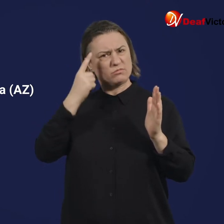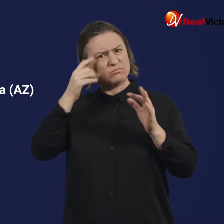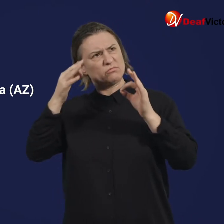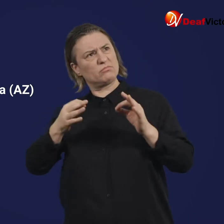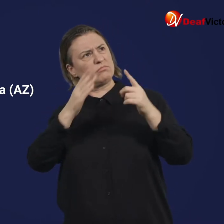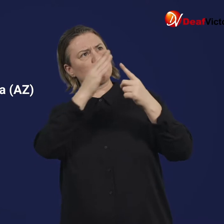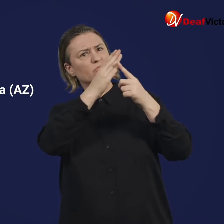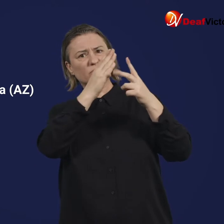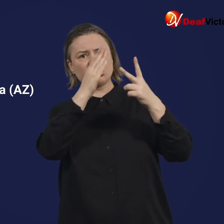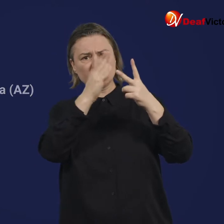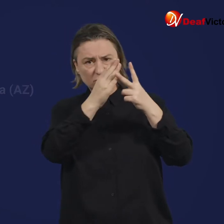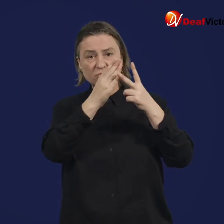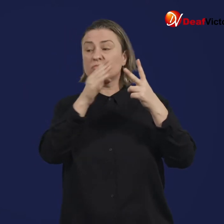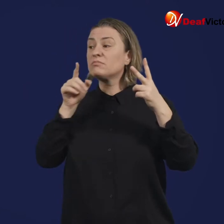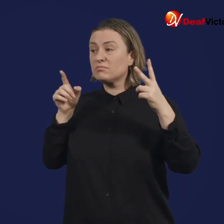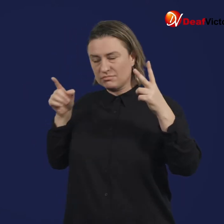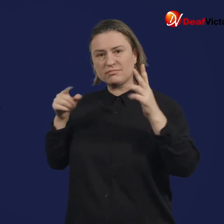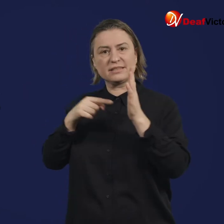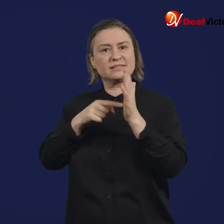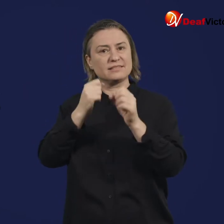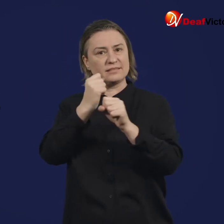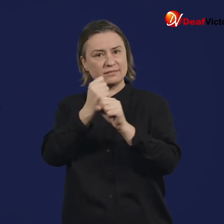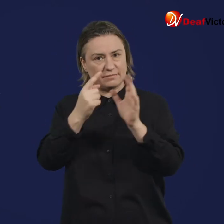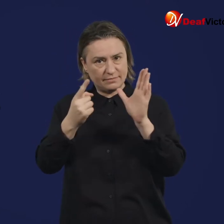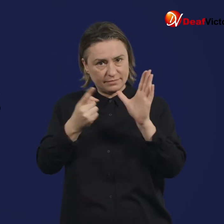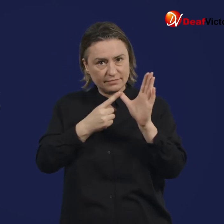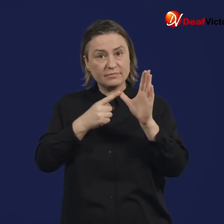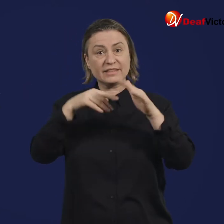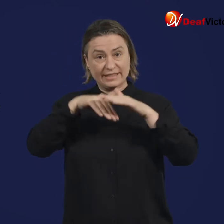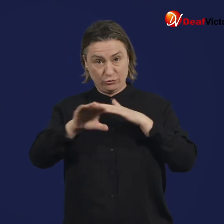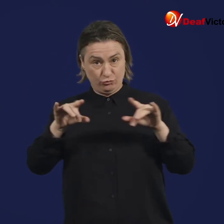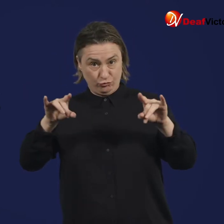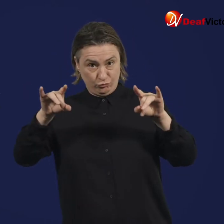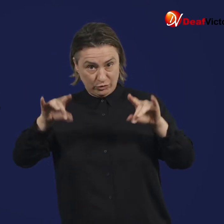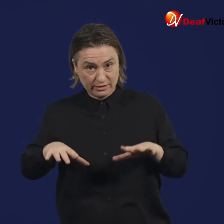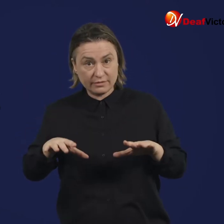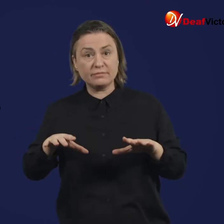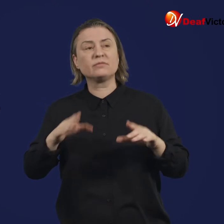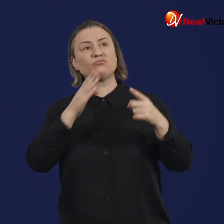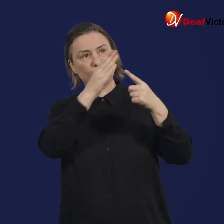The TGA in Australia are responsible for selecting and approving the COVID-19 vaccines available in Australia.